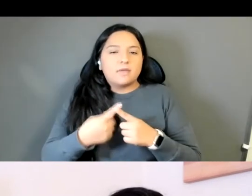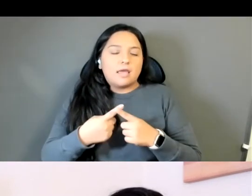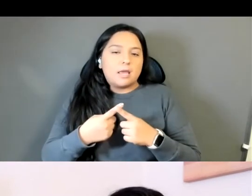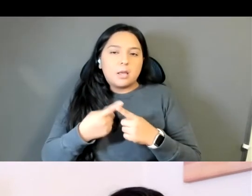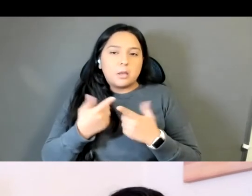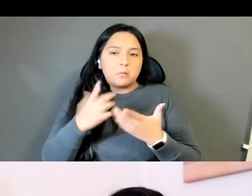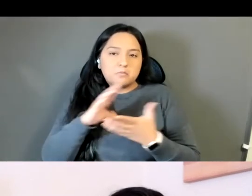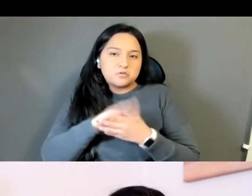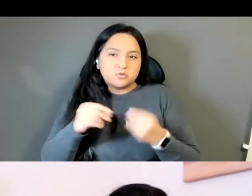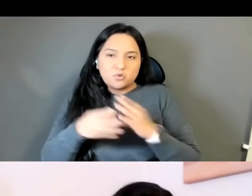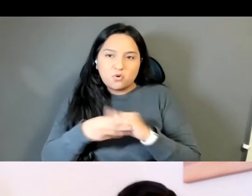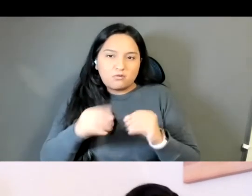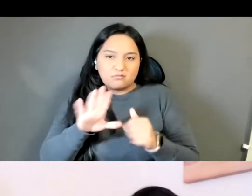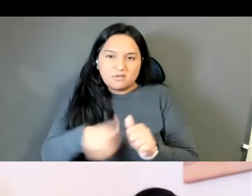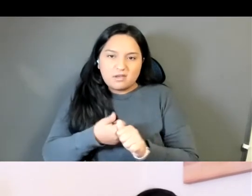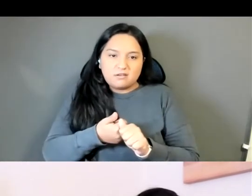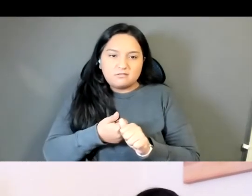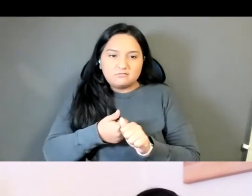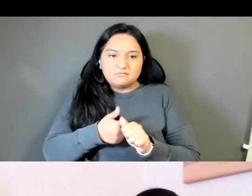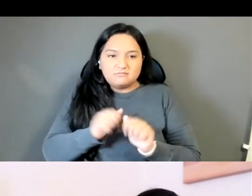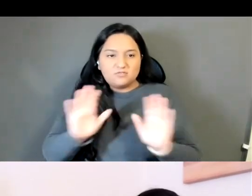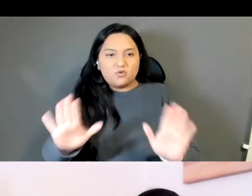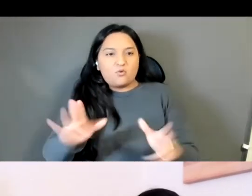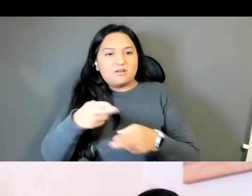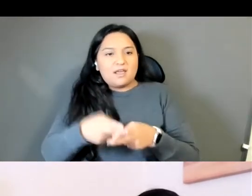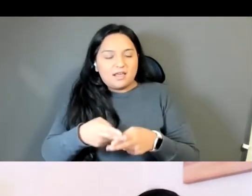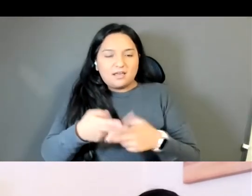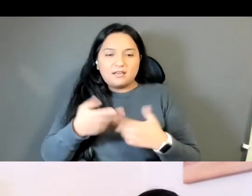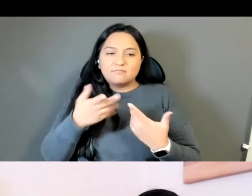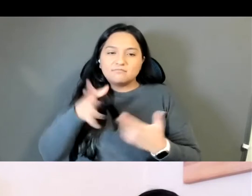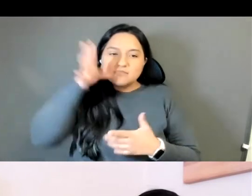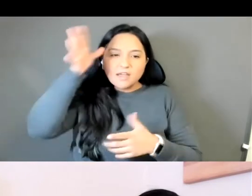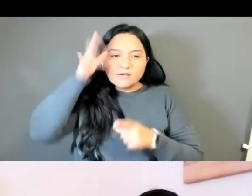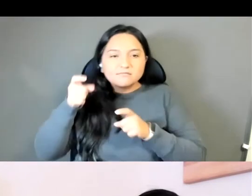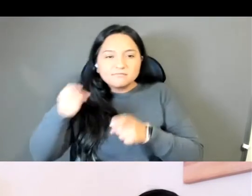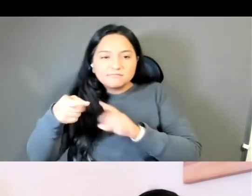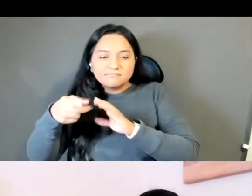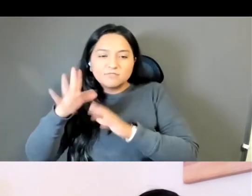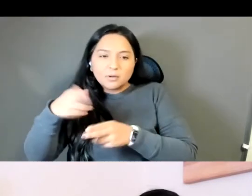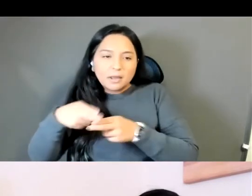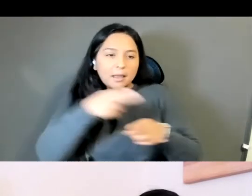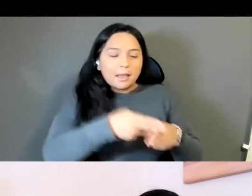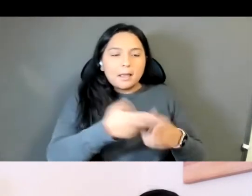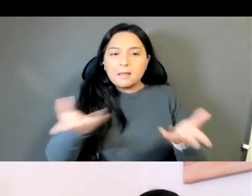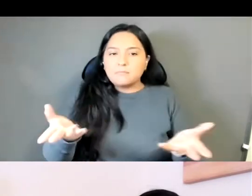what kind of work stories can we read and what your parents named you, whatever you feel comfortable sharing in the space.